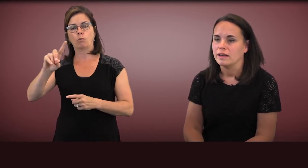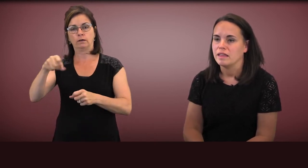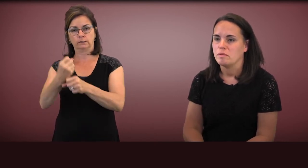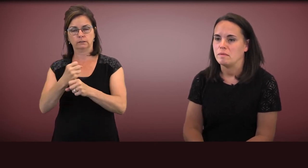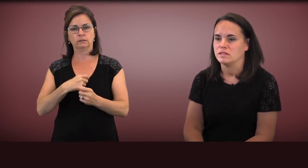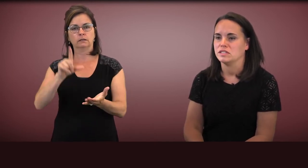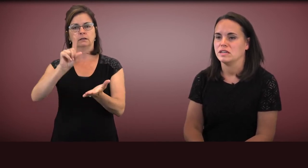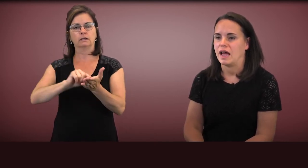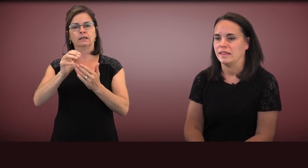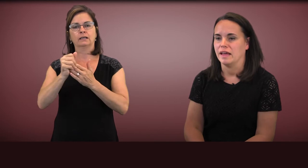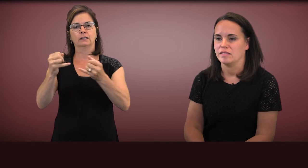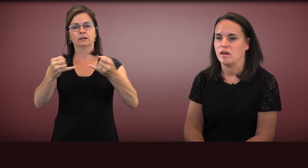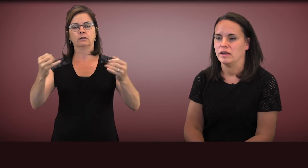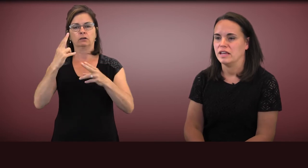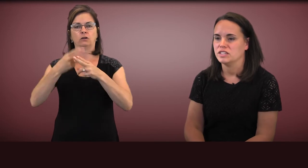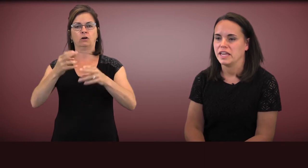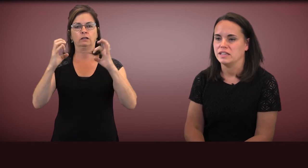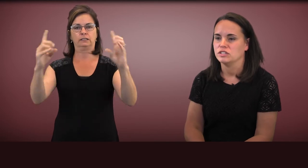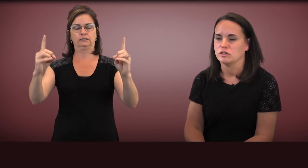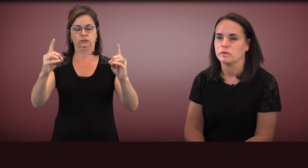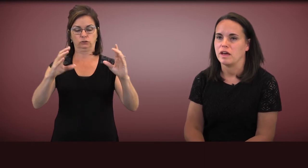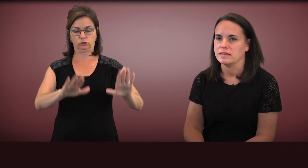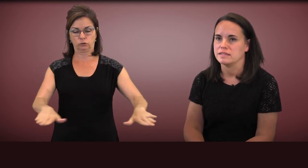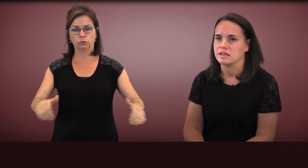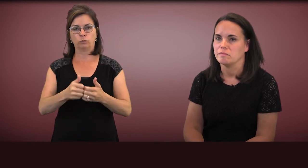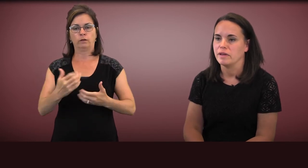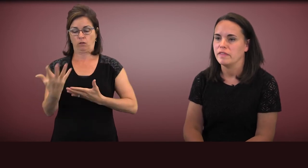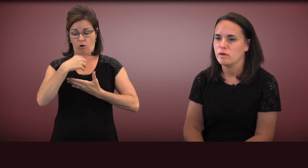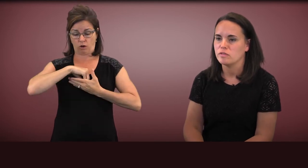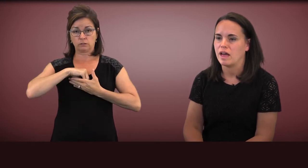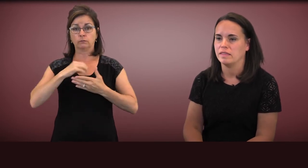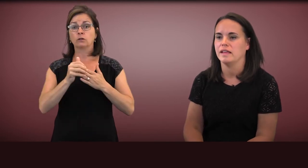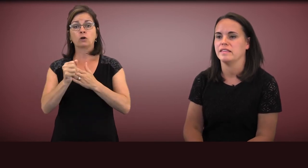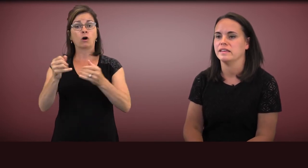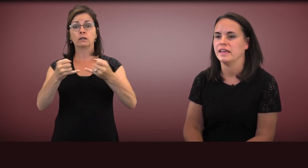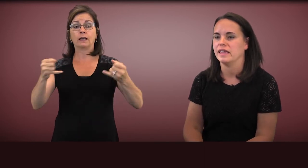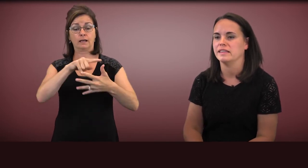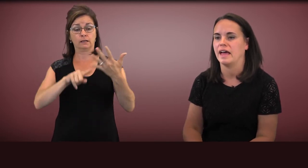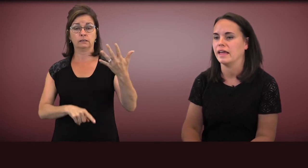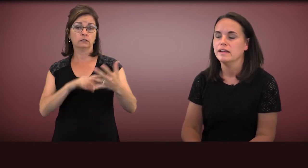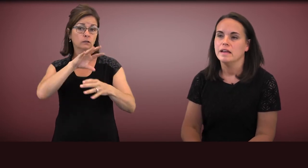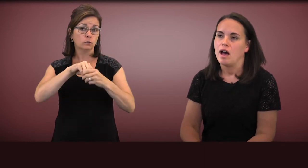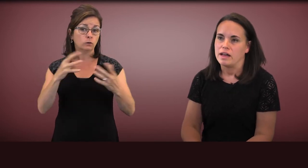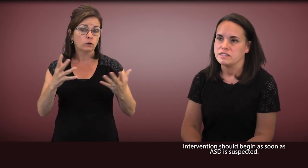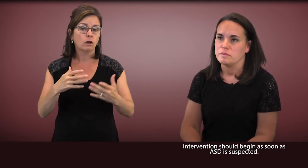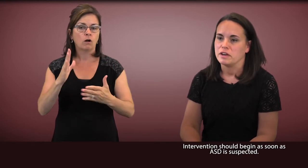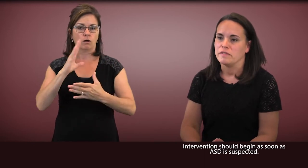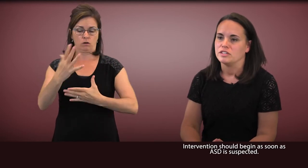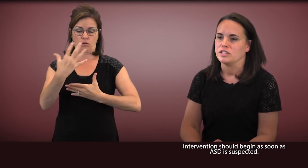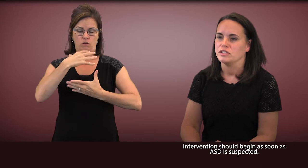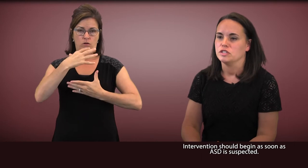they published guidelines called, "Educating Children with Autism", and those guidelines indicate that autism intervention should begin